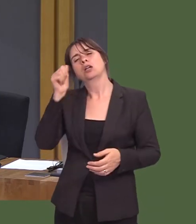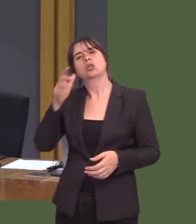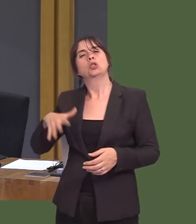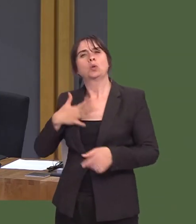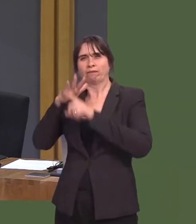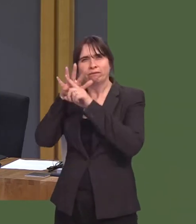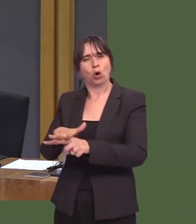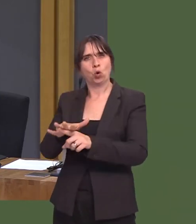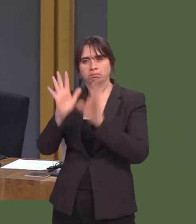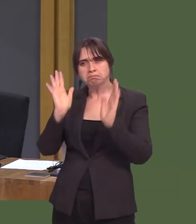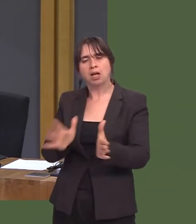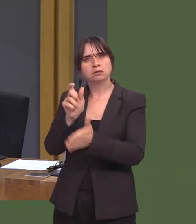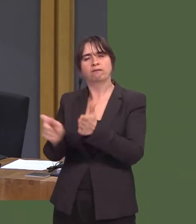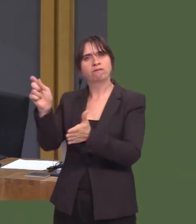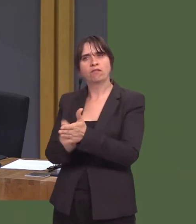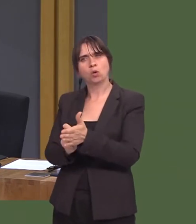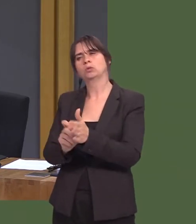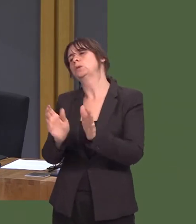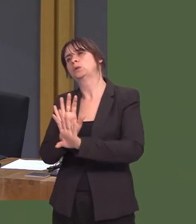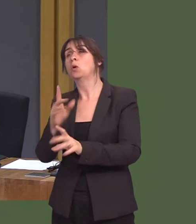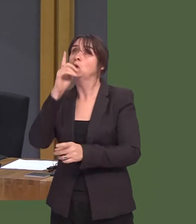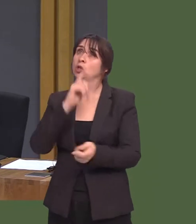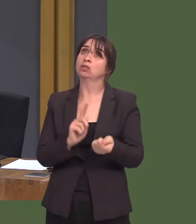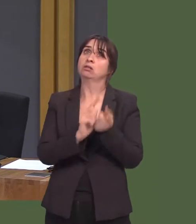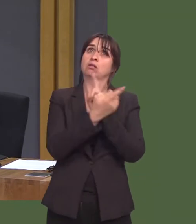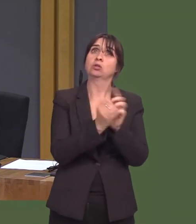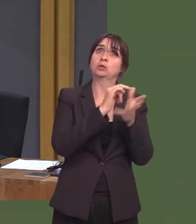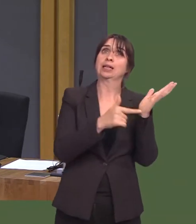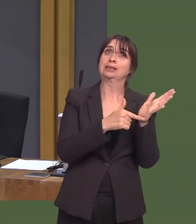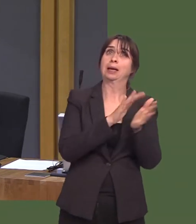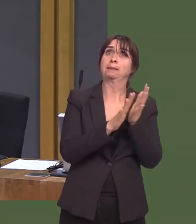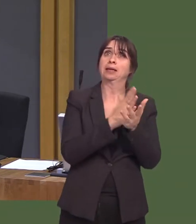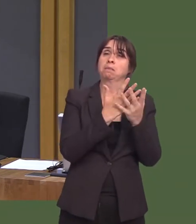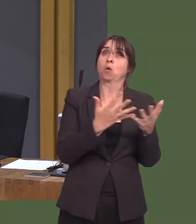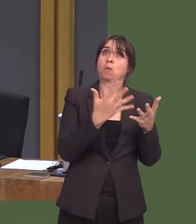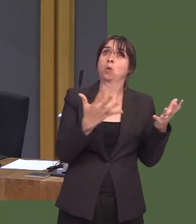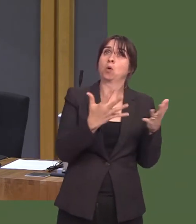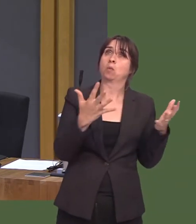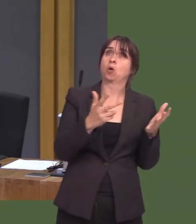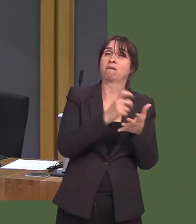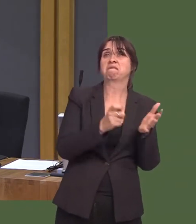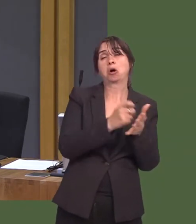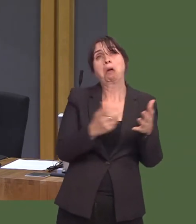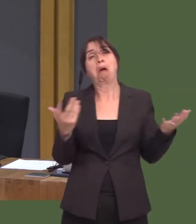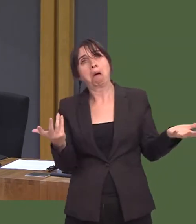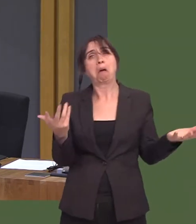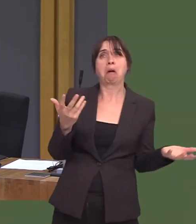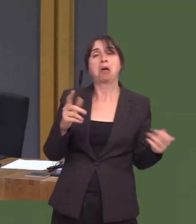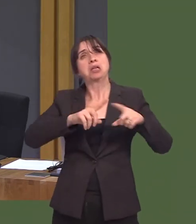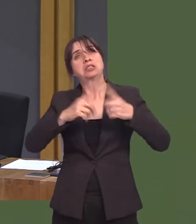Ie, pleidleisio ar ddiwrnodau gwahanol, ond nag yw eín bryd hefyd i dorriír cyswllt yma bod yn rhaid ichi fwrw pleidlais mewn un man yn unig?